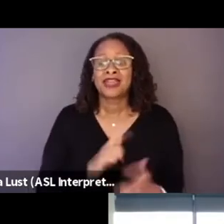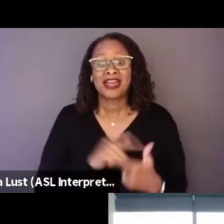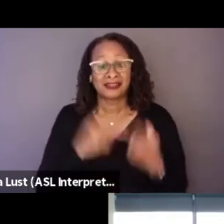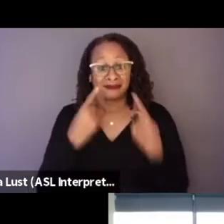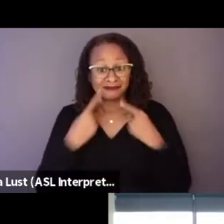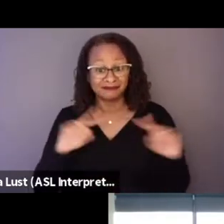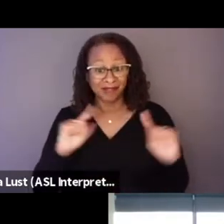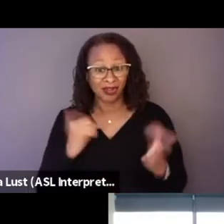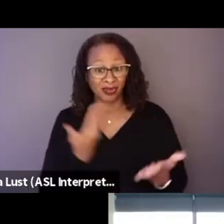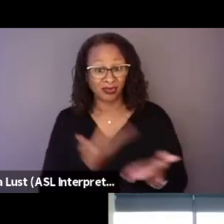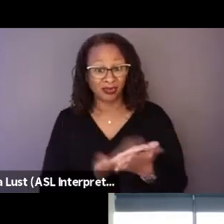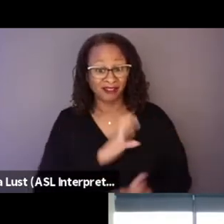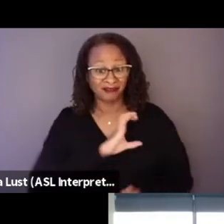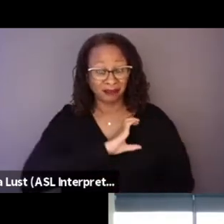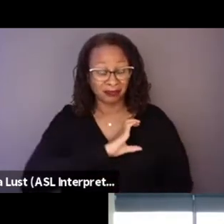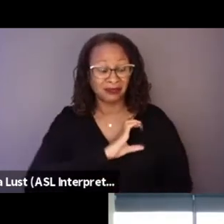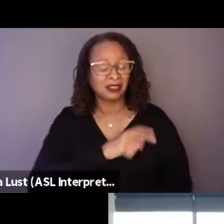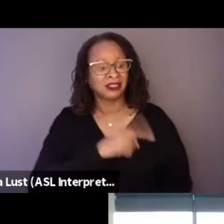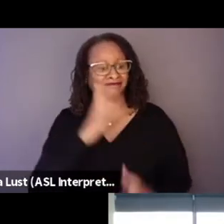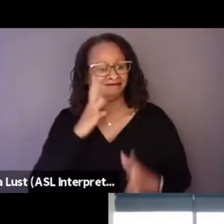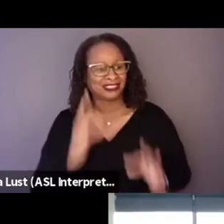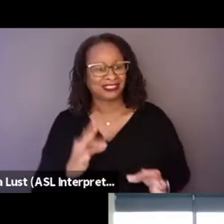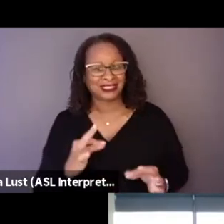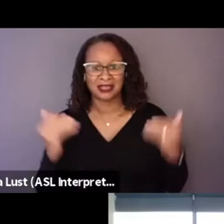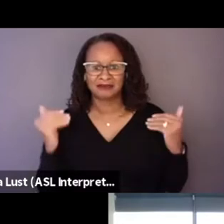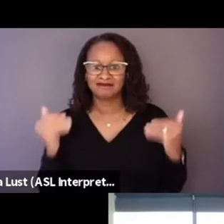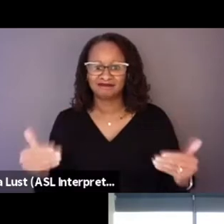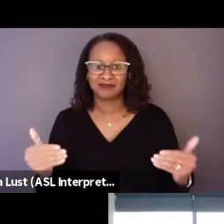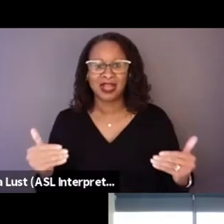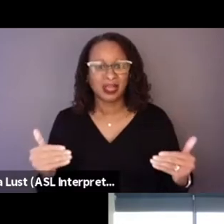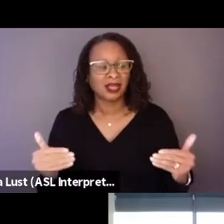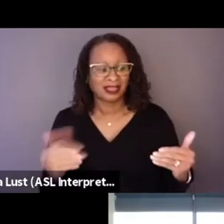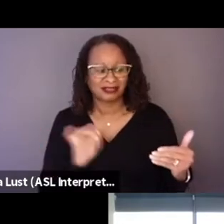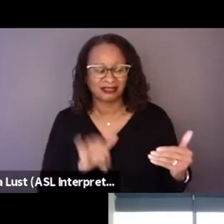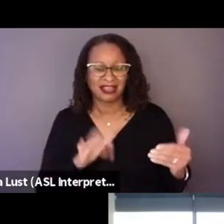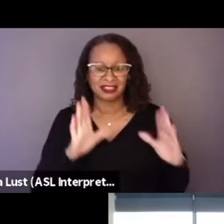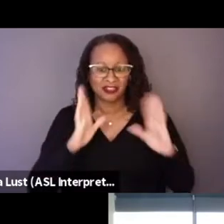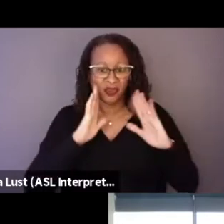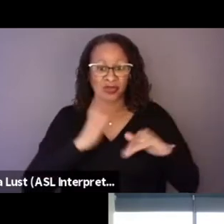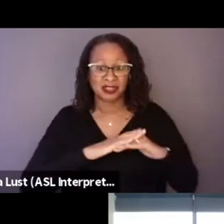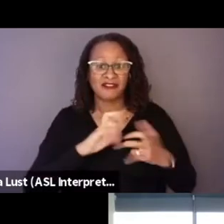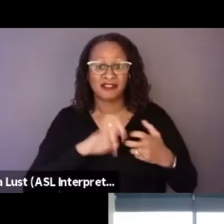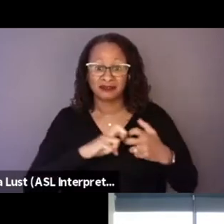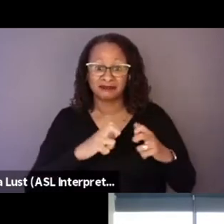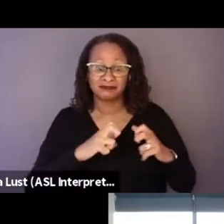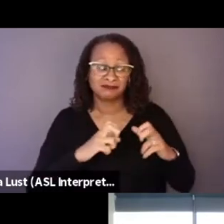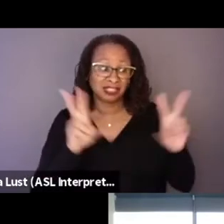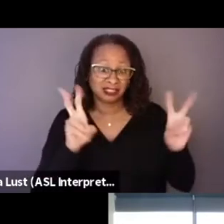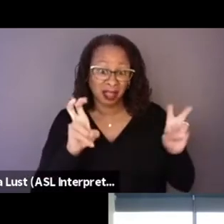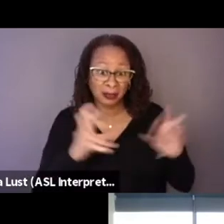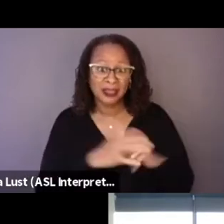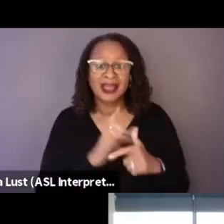and decided that we were gonna deal with them, the problem arose of how are we gonna portray